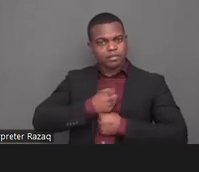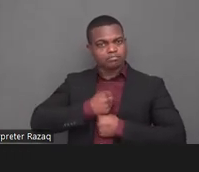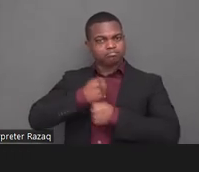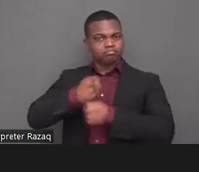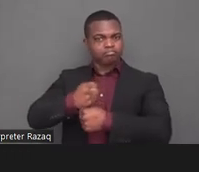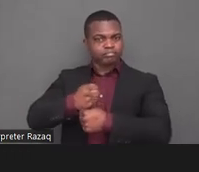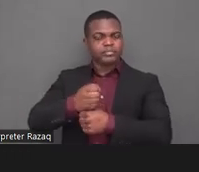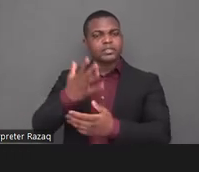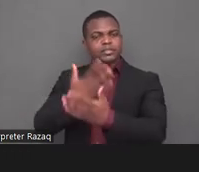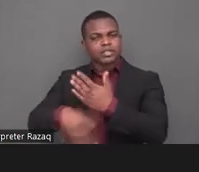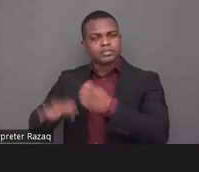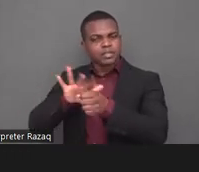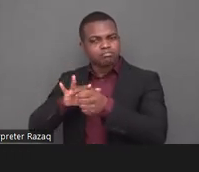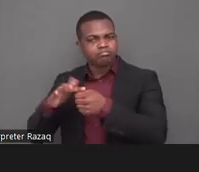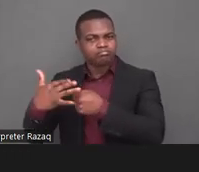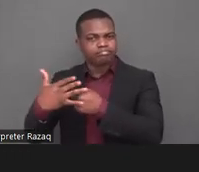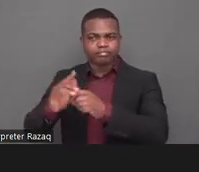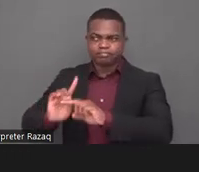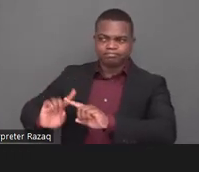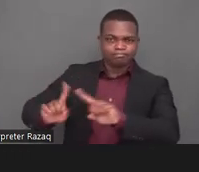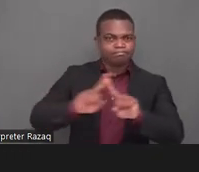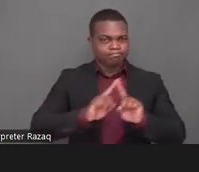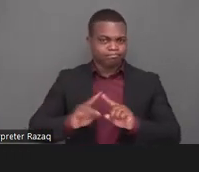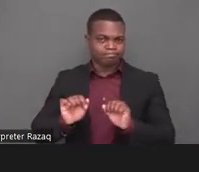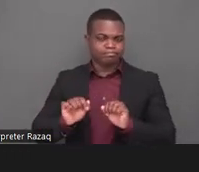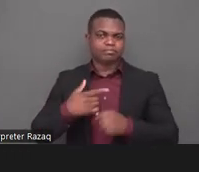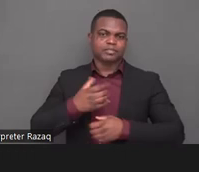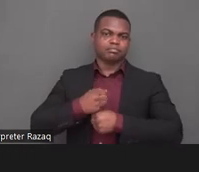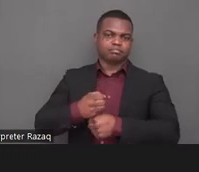as i refused to go to the institution so i was internalized at my own apartment